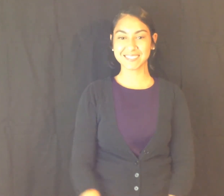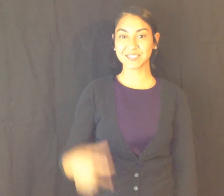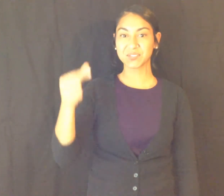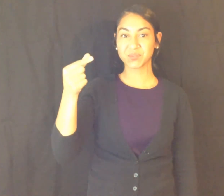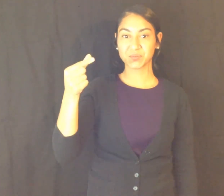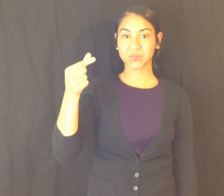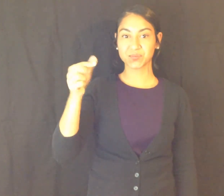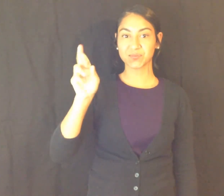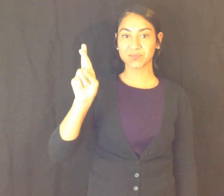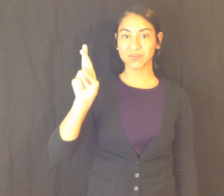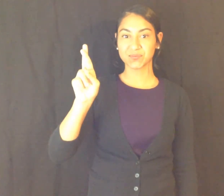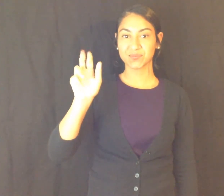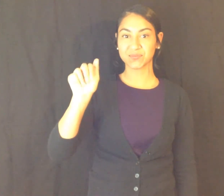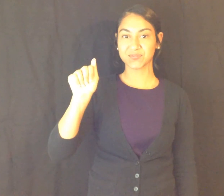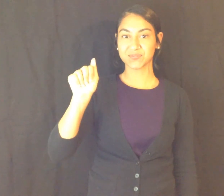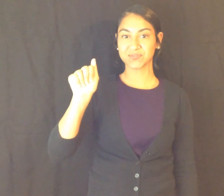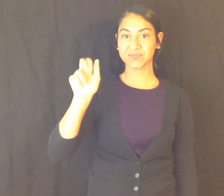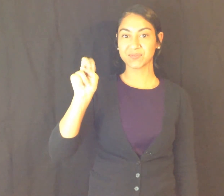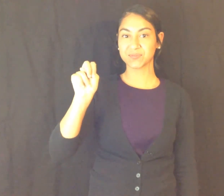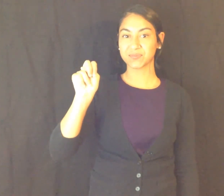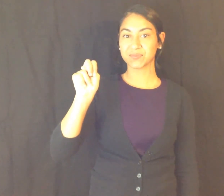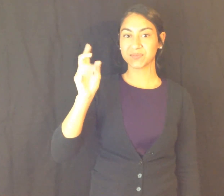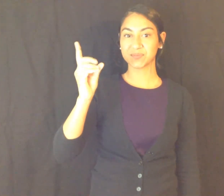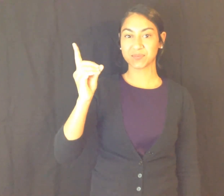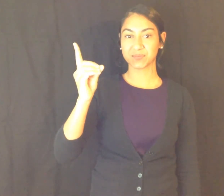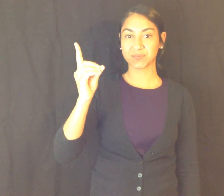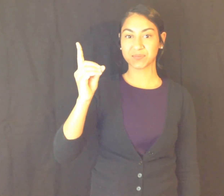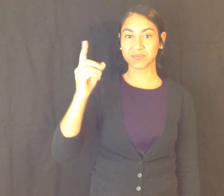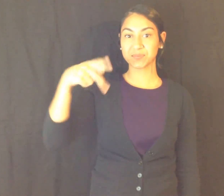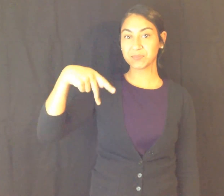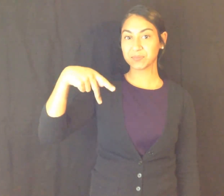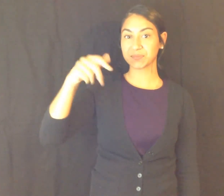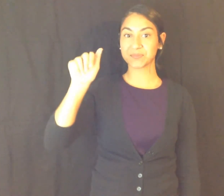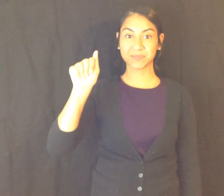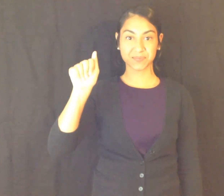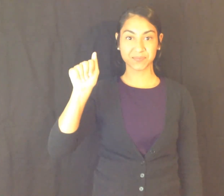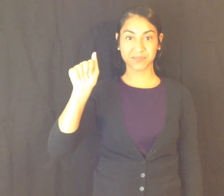G R A N D P A